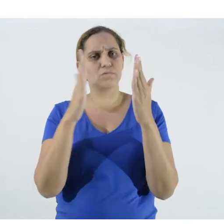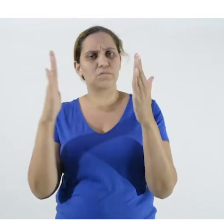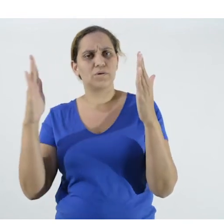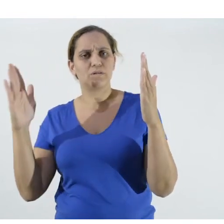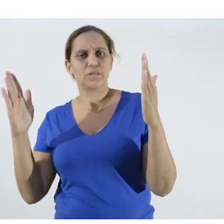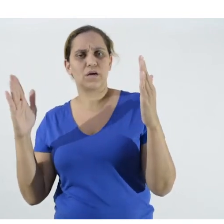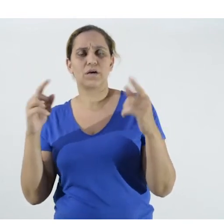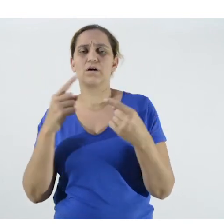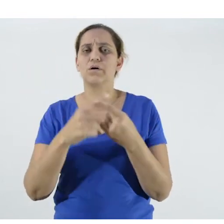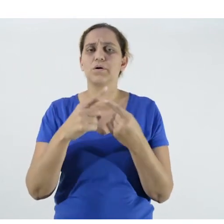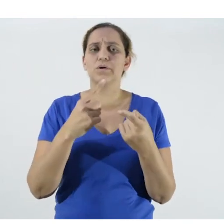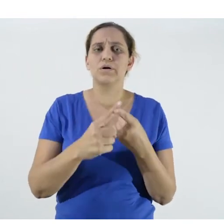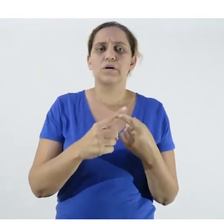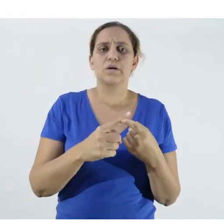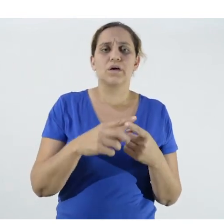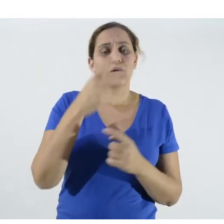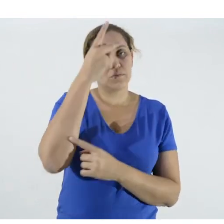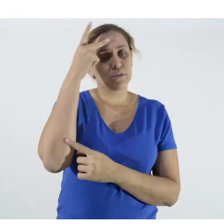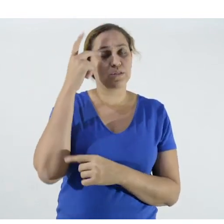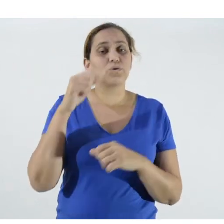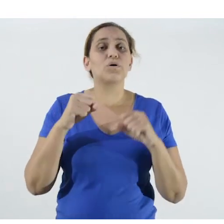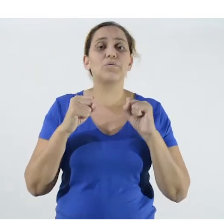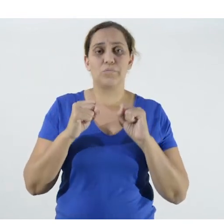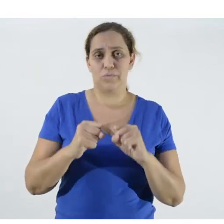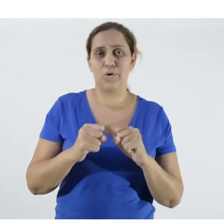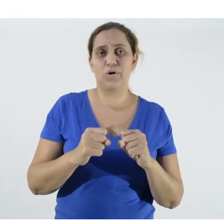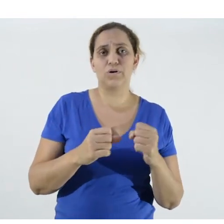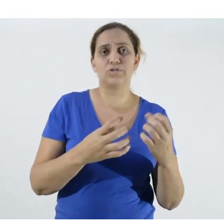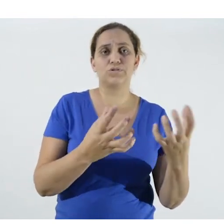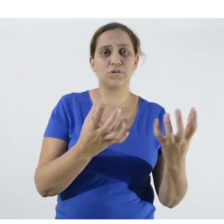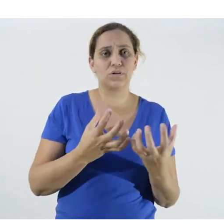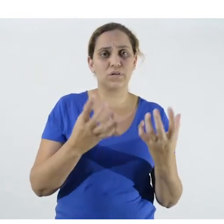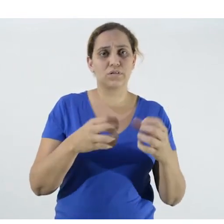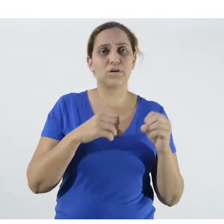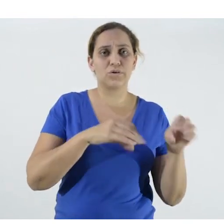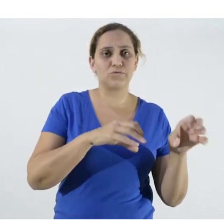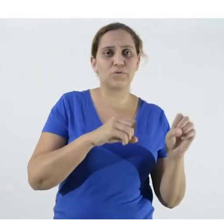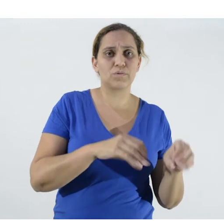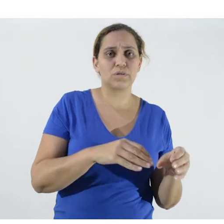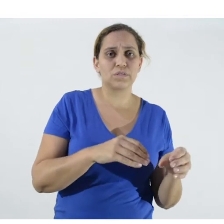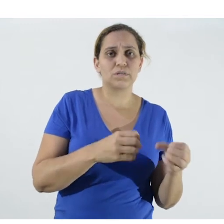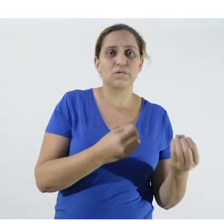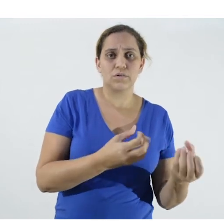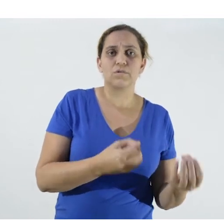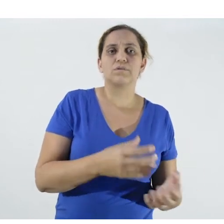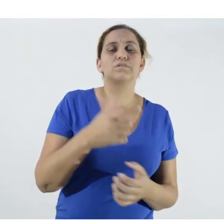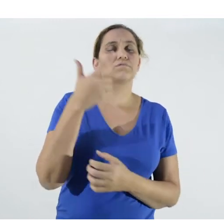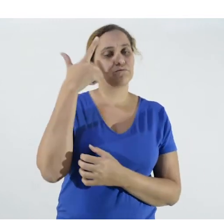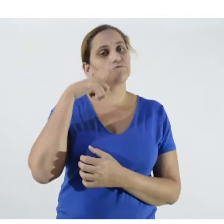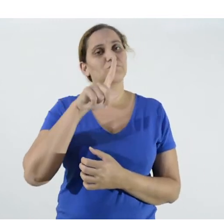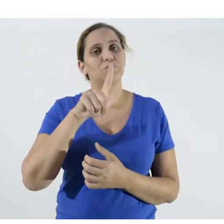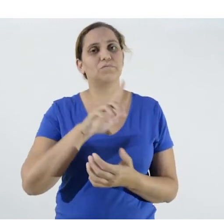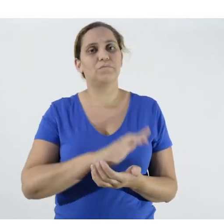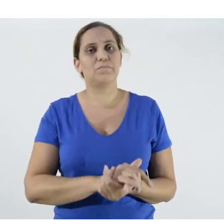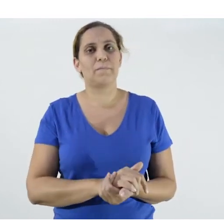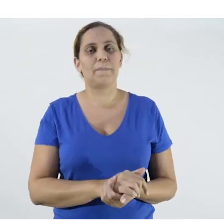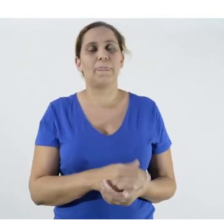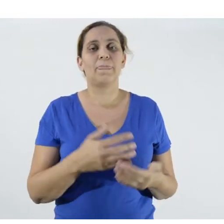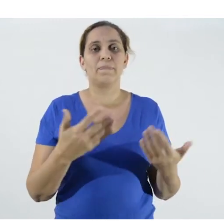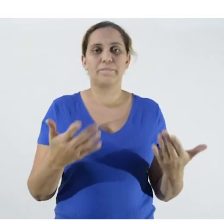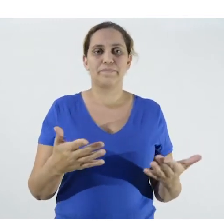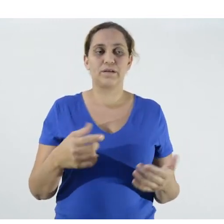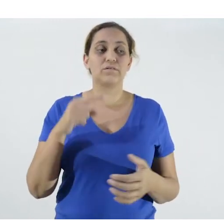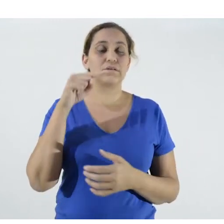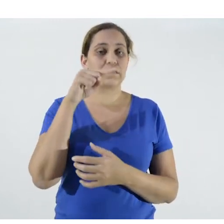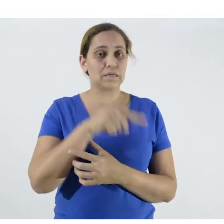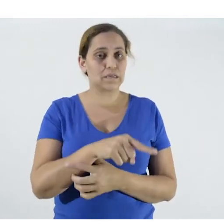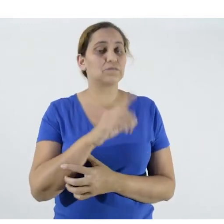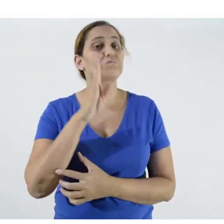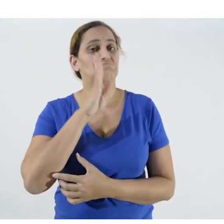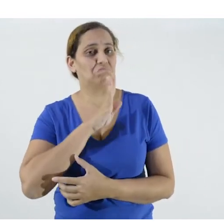can retrieve information whenever they see fit. This is ideal.